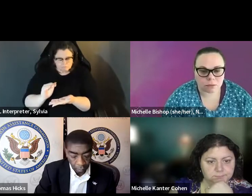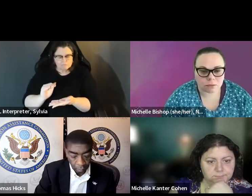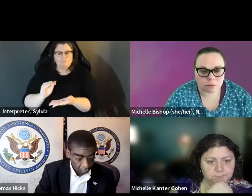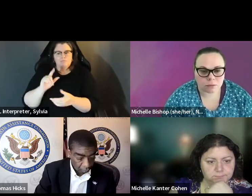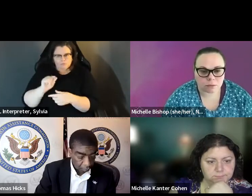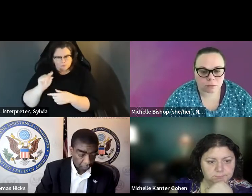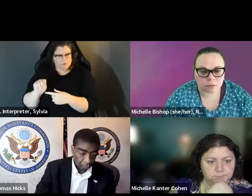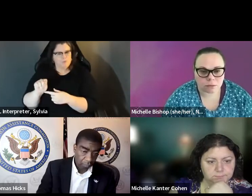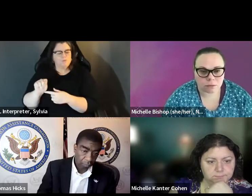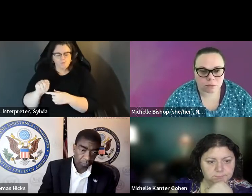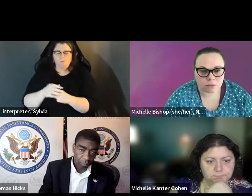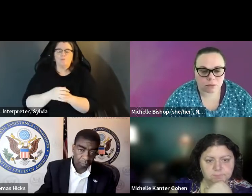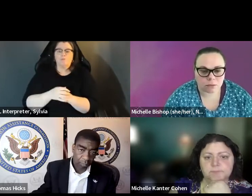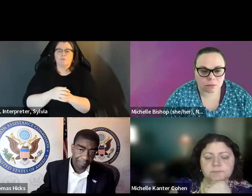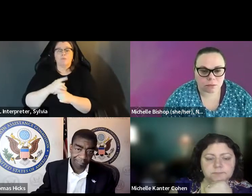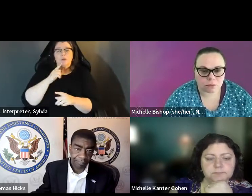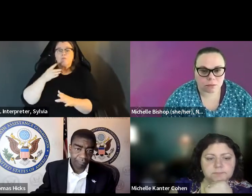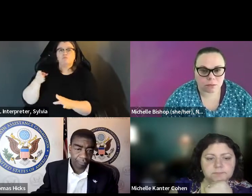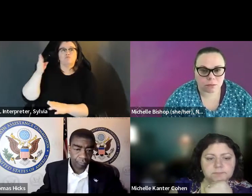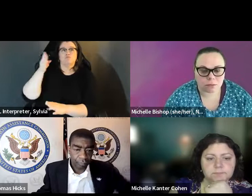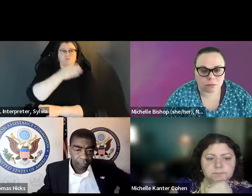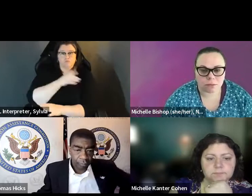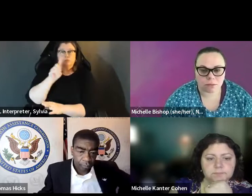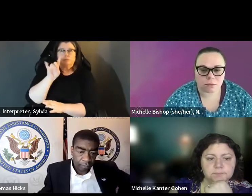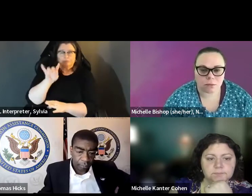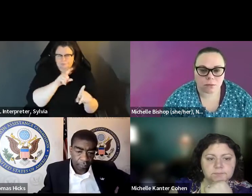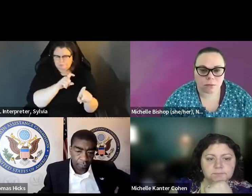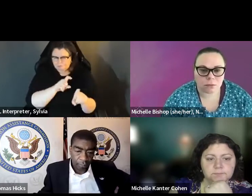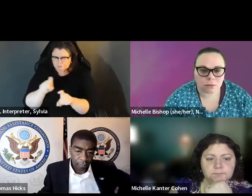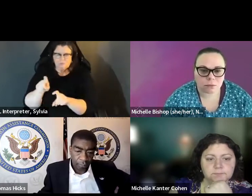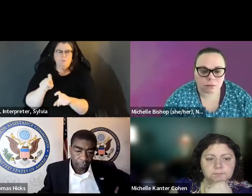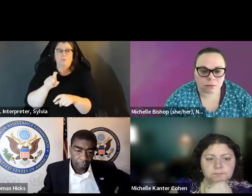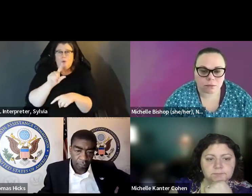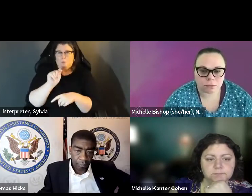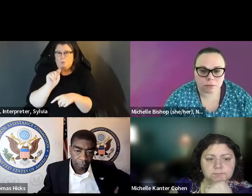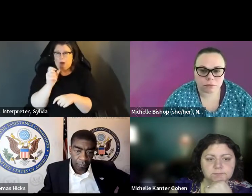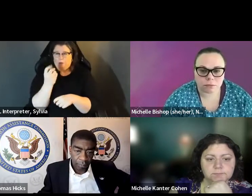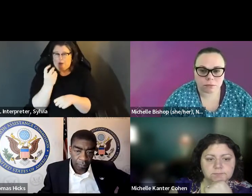% of people -- of voters with disabilities who had problems in 2020. We did the survey in 2012, and at that